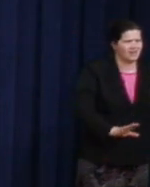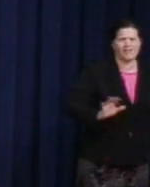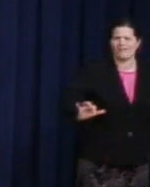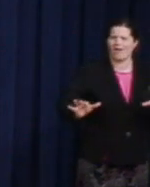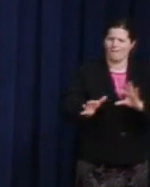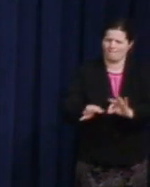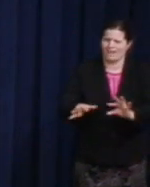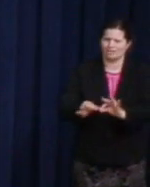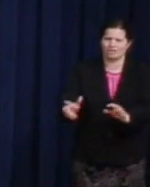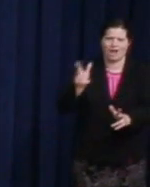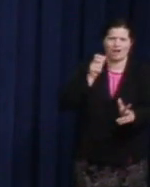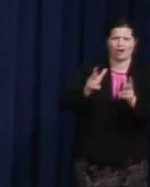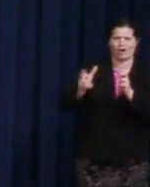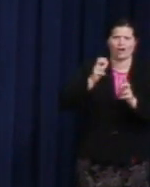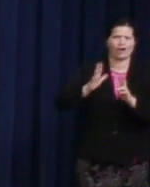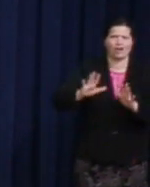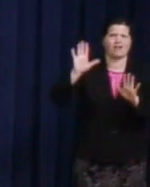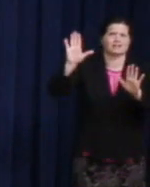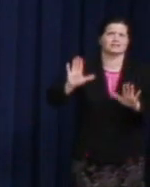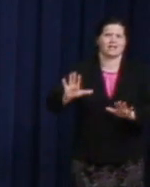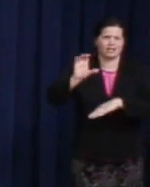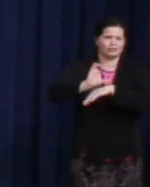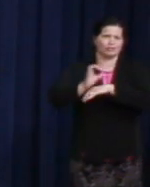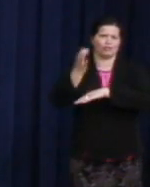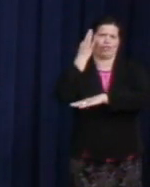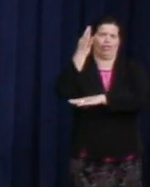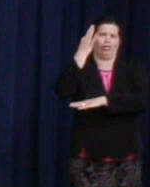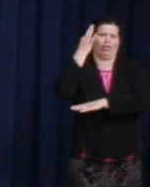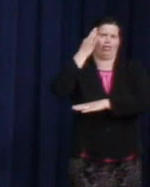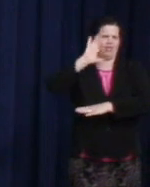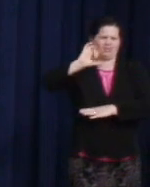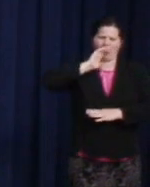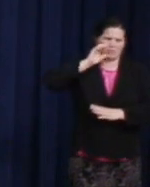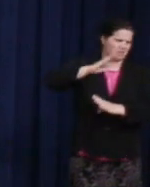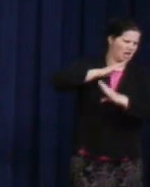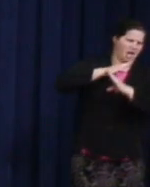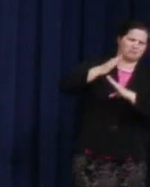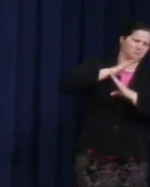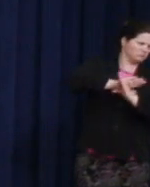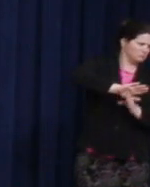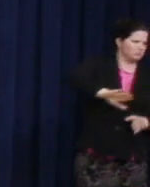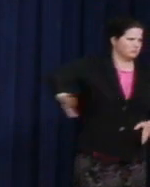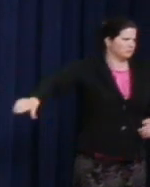when I was young on Sunday to interfere with me. I am not crying on Sundays.